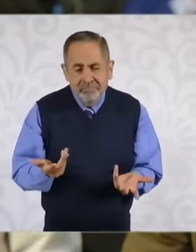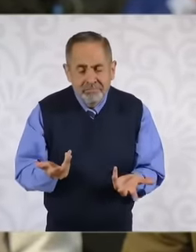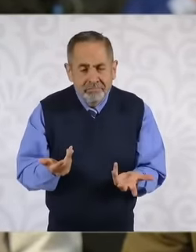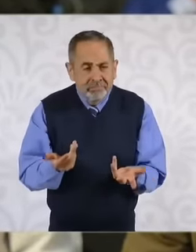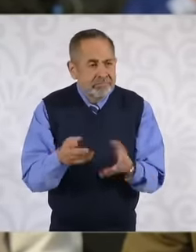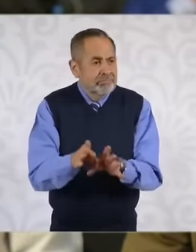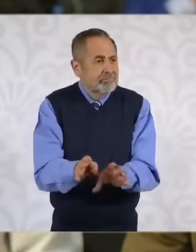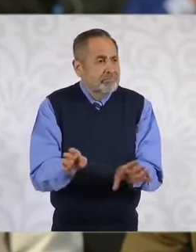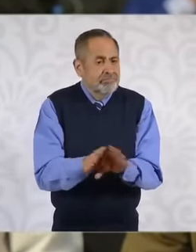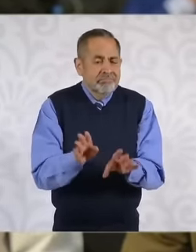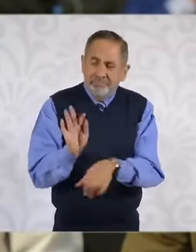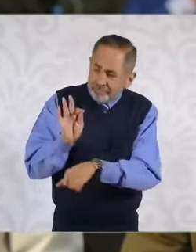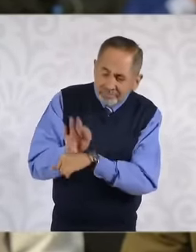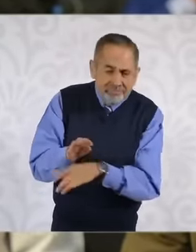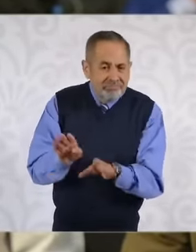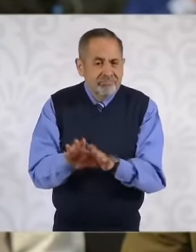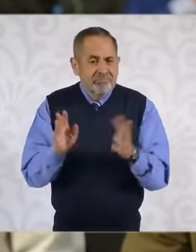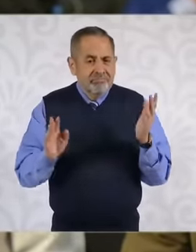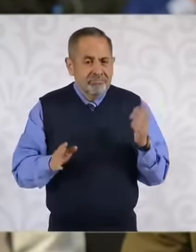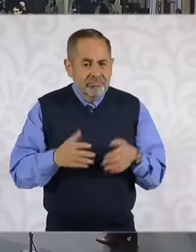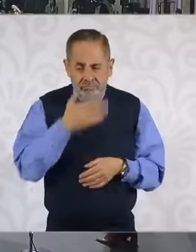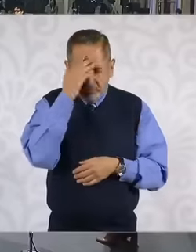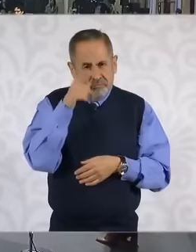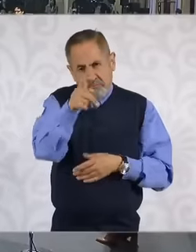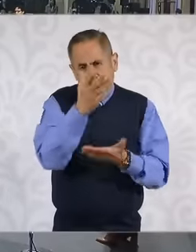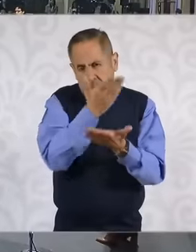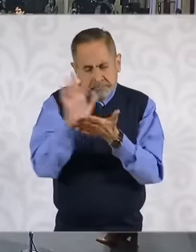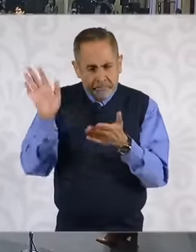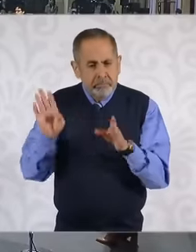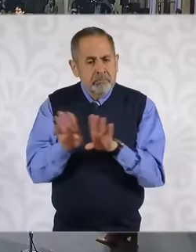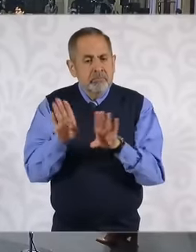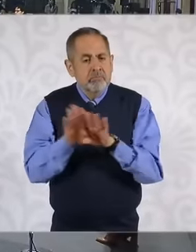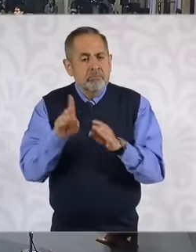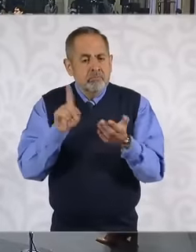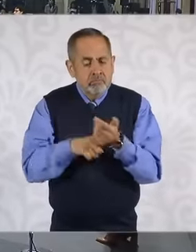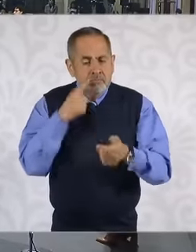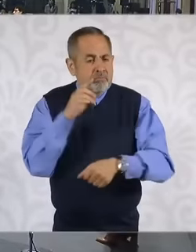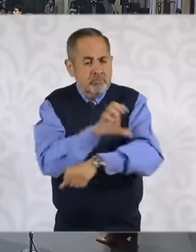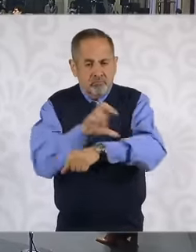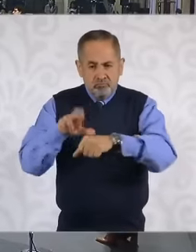because I know that this is independent of you but we do see the coordination yesterday when we saw